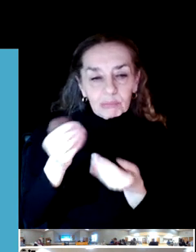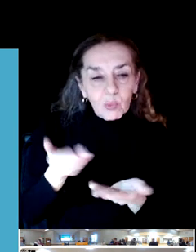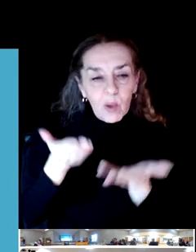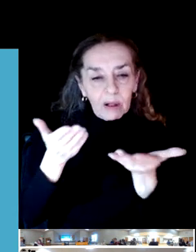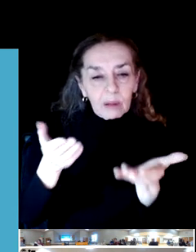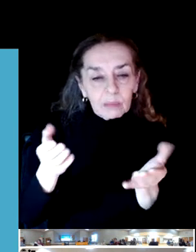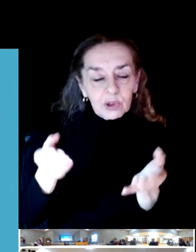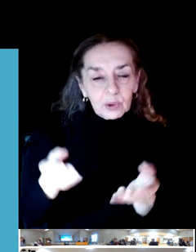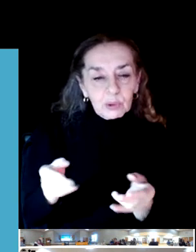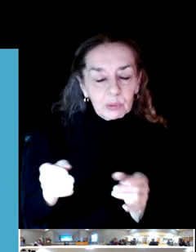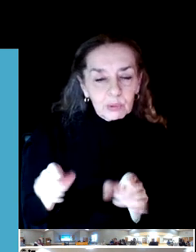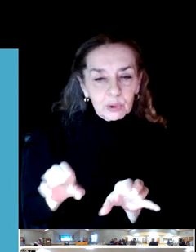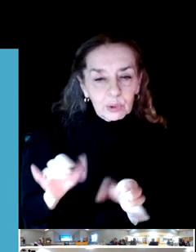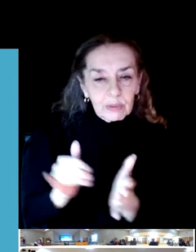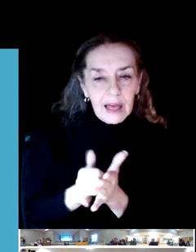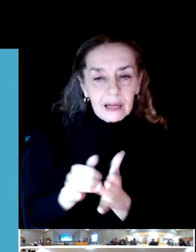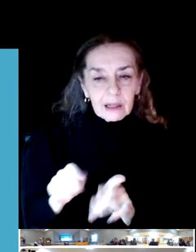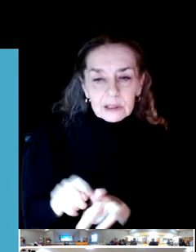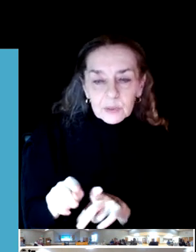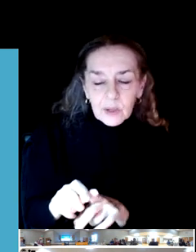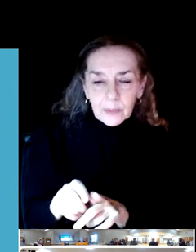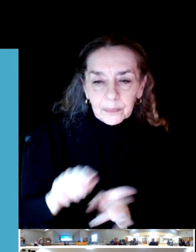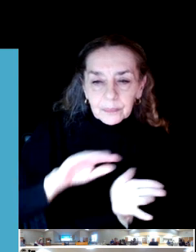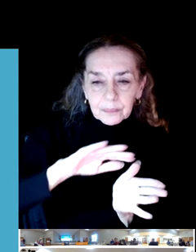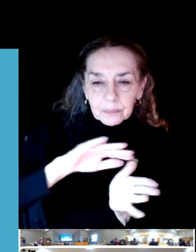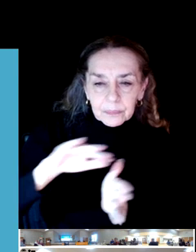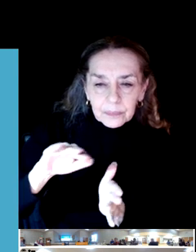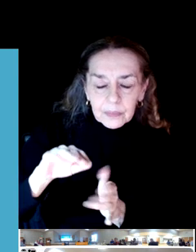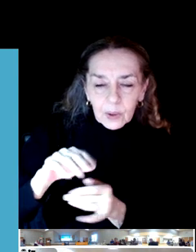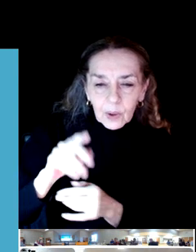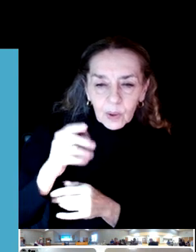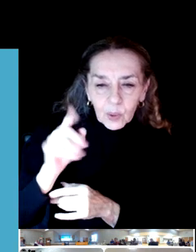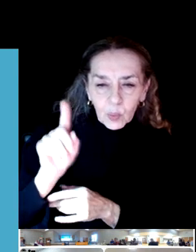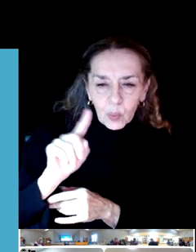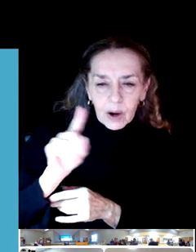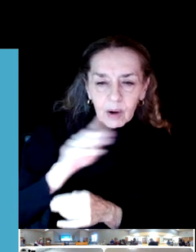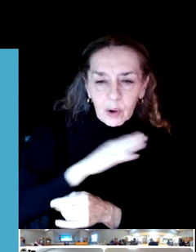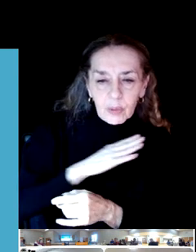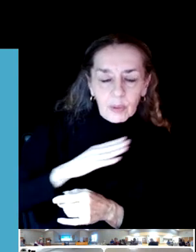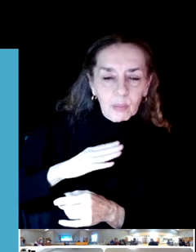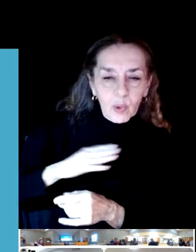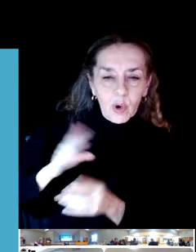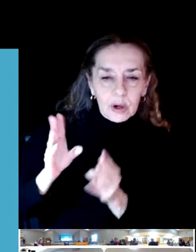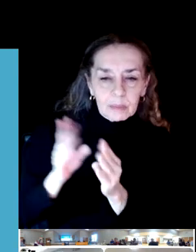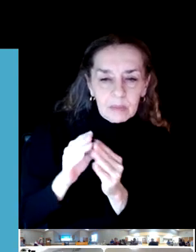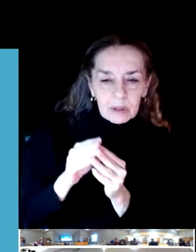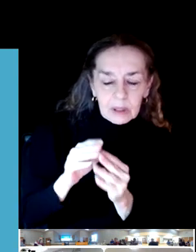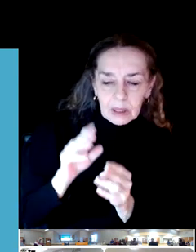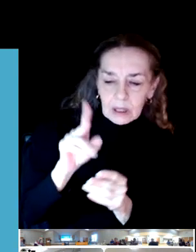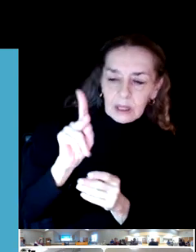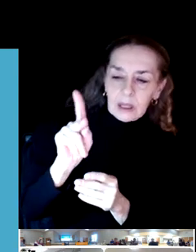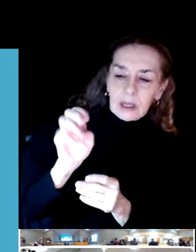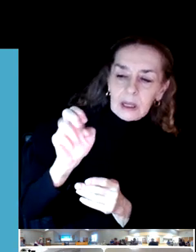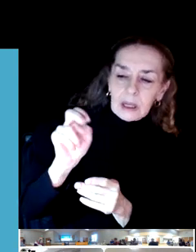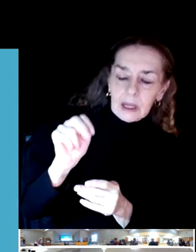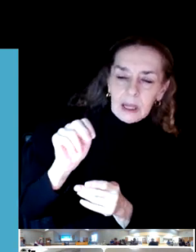Where do you do your board meetings at? In the in the Ken Long room at the Bob Keefer Center.